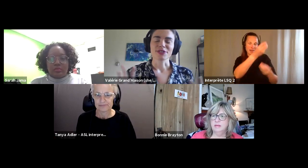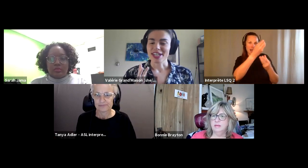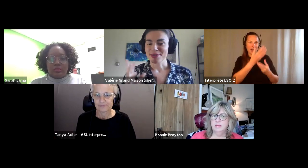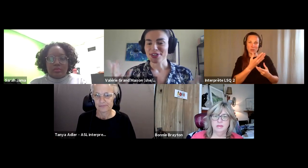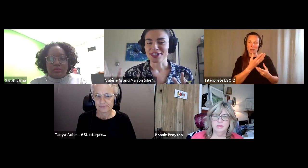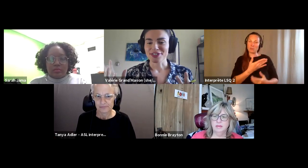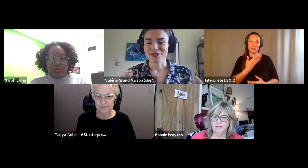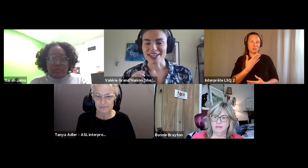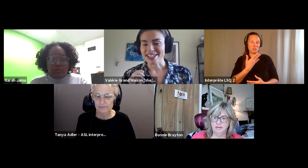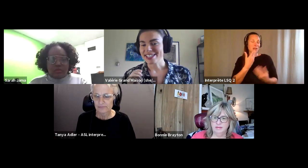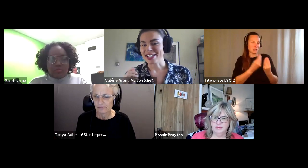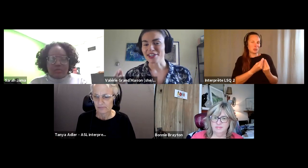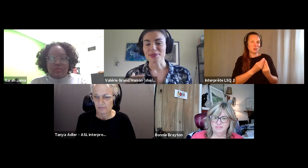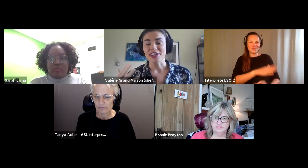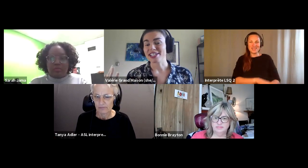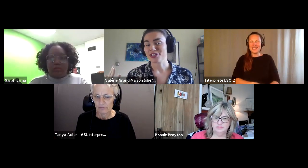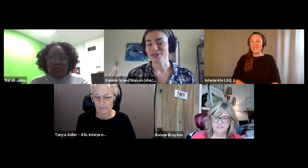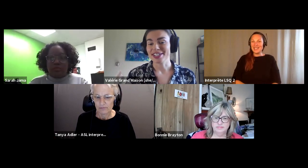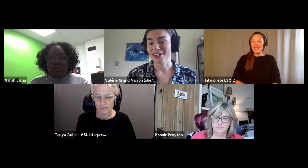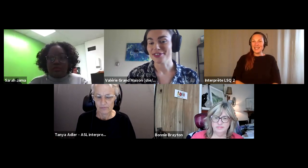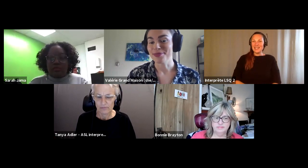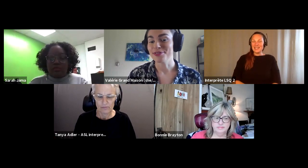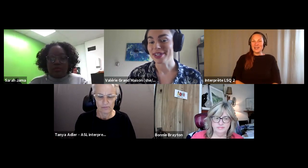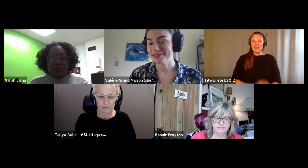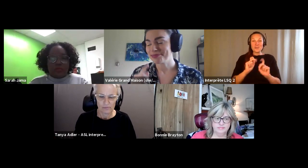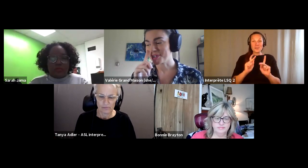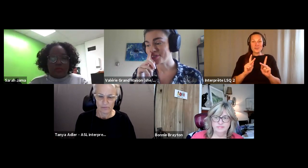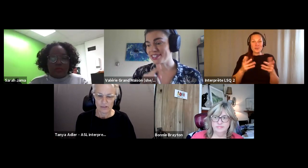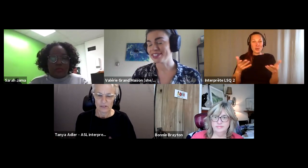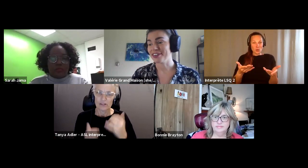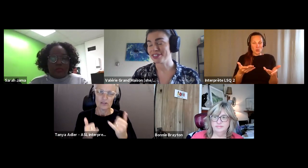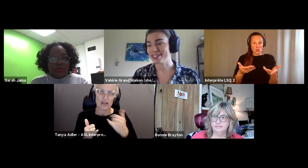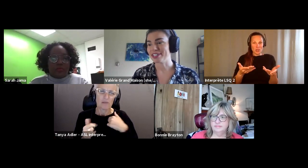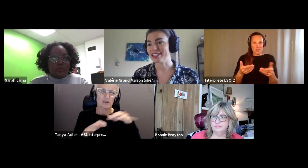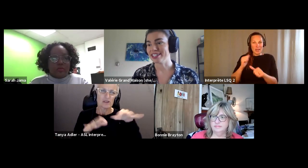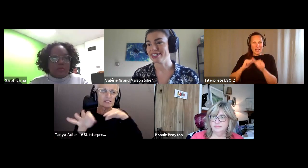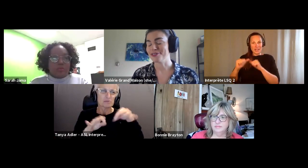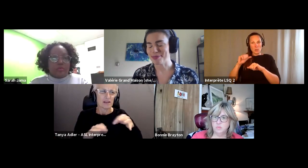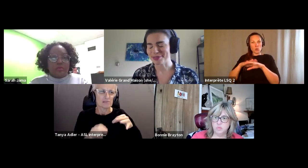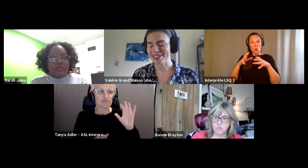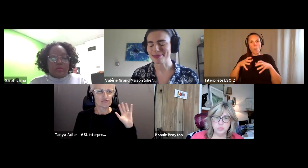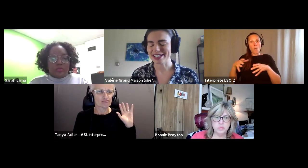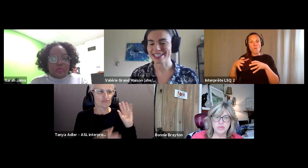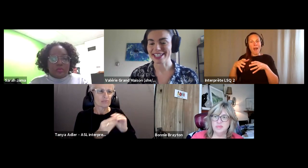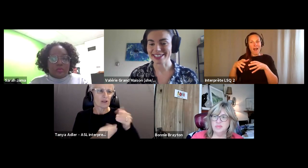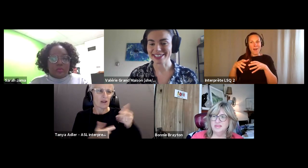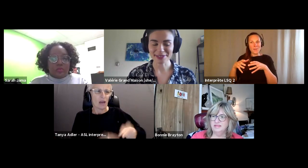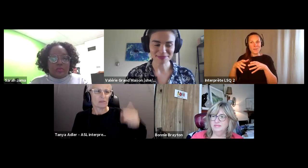Valérie Grand’Maison (she/elle): So today i'm going to face a little bit of the history of the movement of the disability of women with disabilities in Canada.